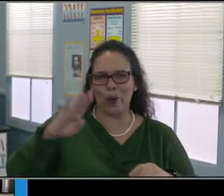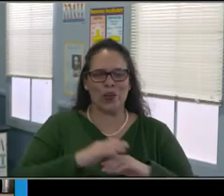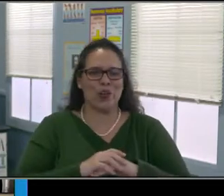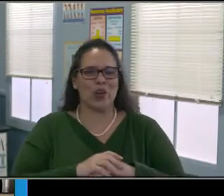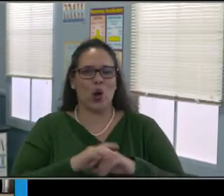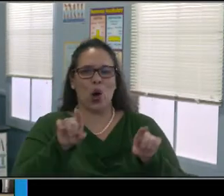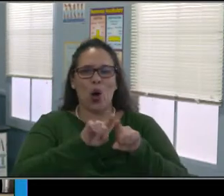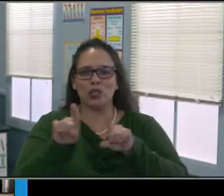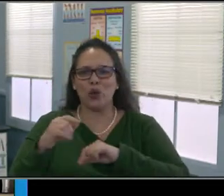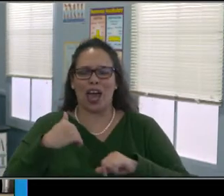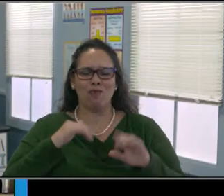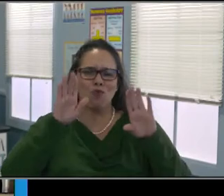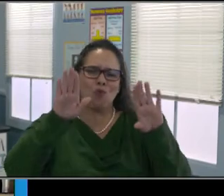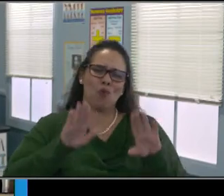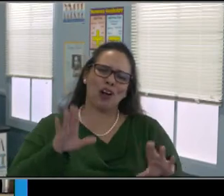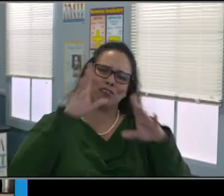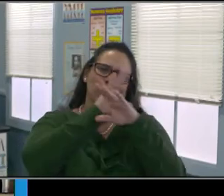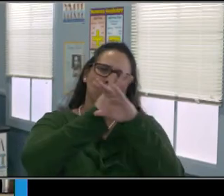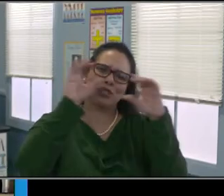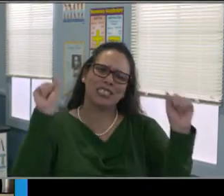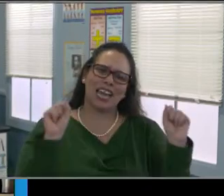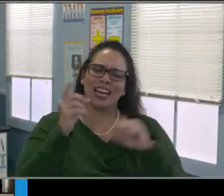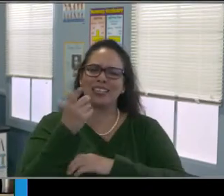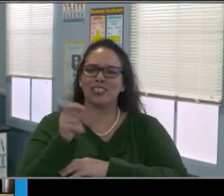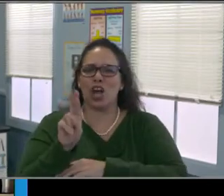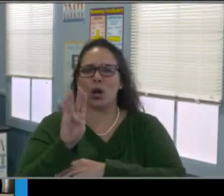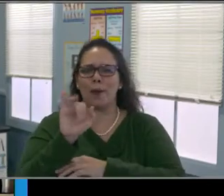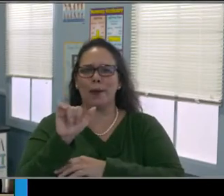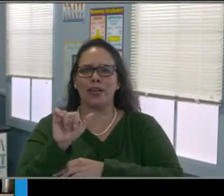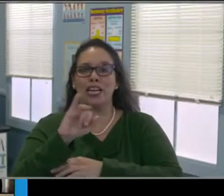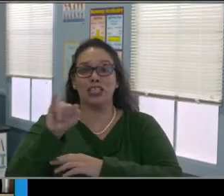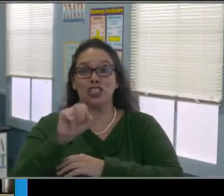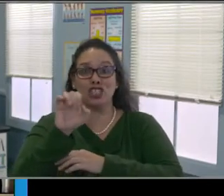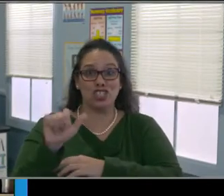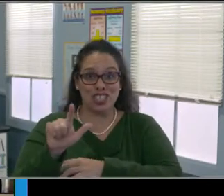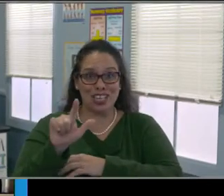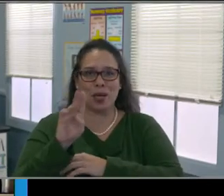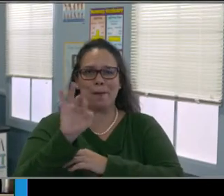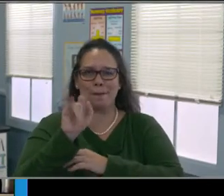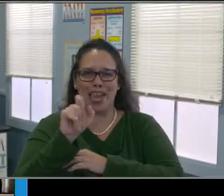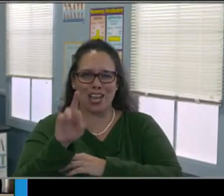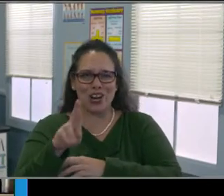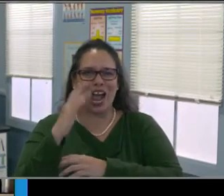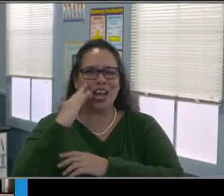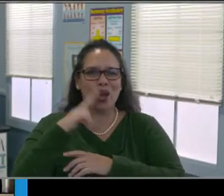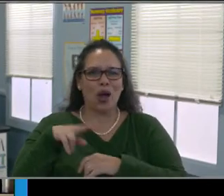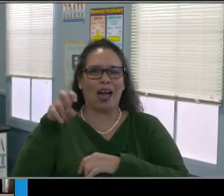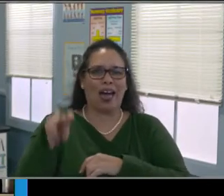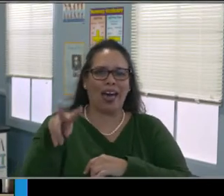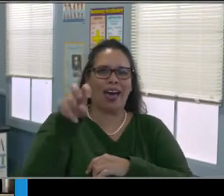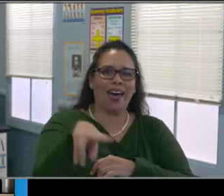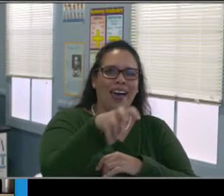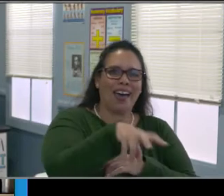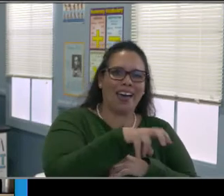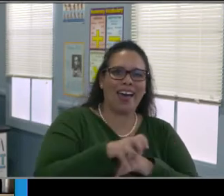I guess presentation around understanding the distance learning plans. You're gonna hear some of that tonight with Dr. Wendy Rosenquist,